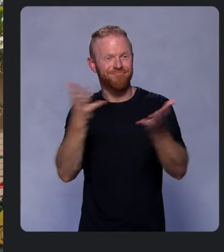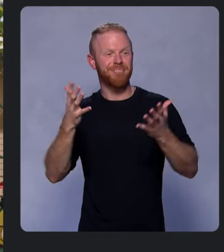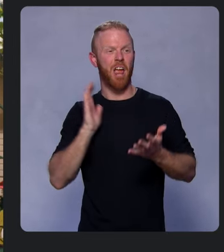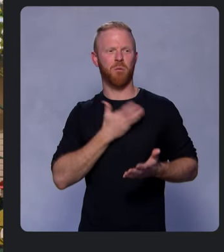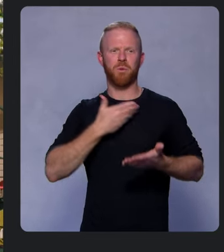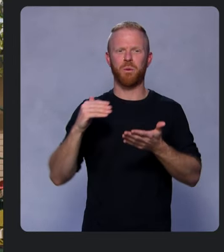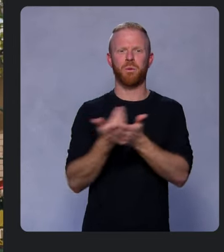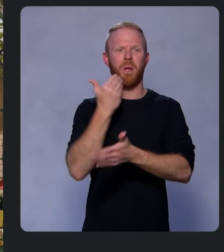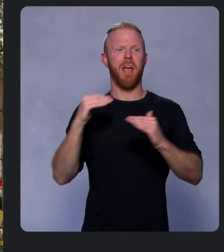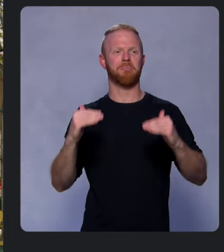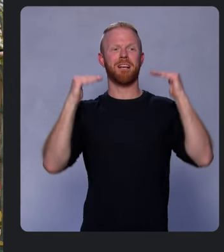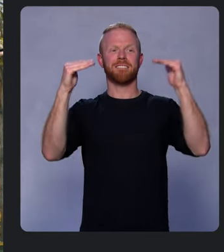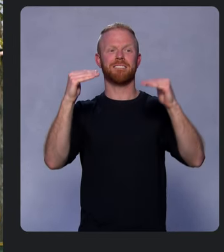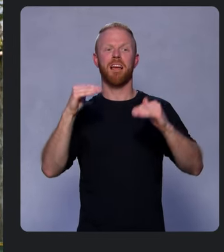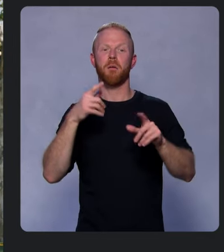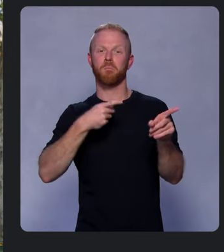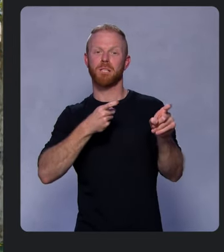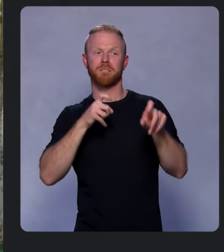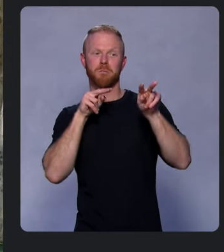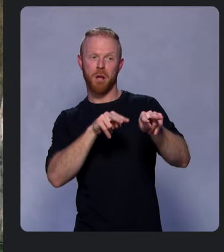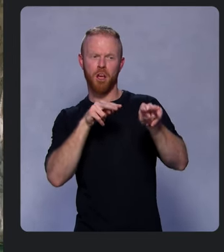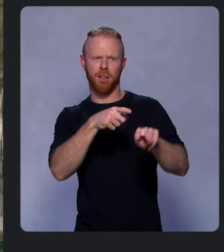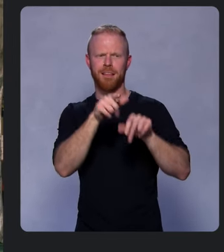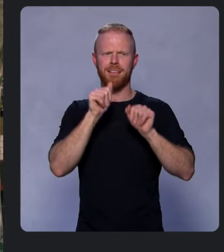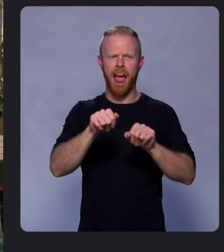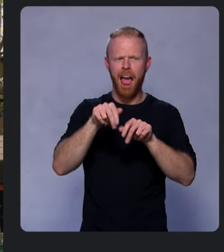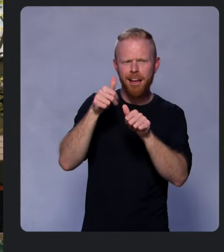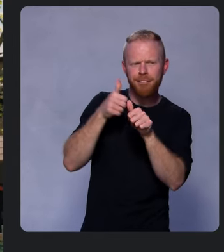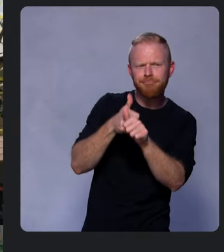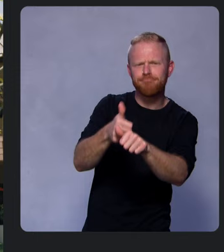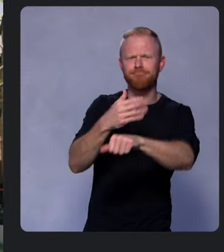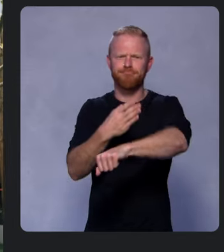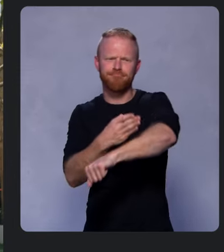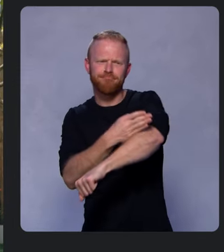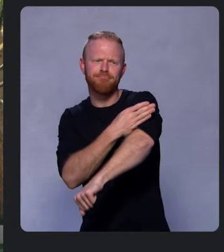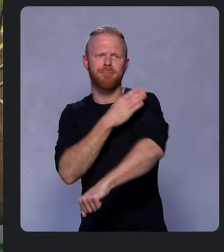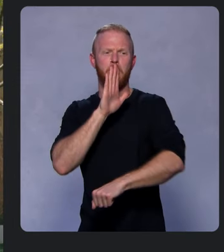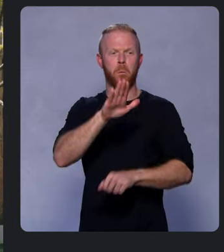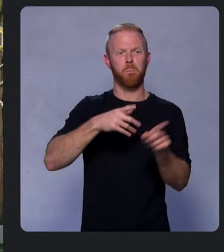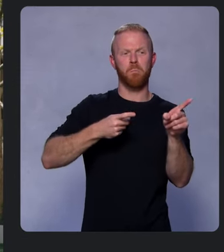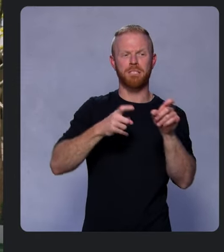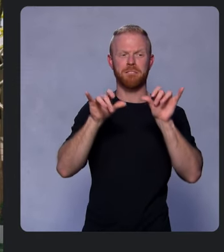Now you can track and improve your performance metrics in real time!